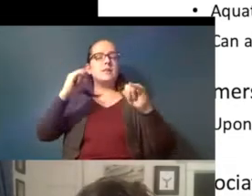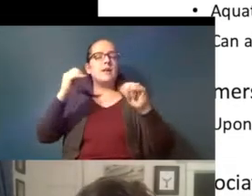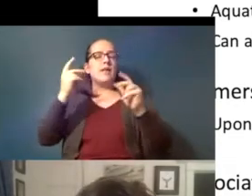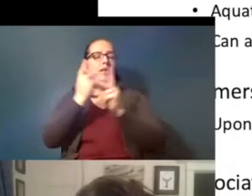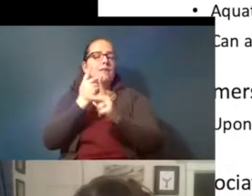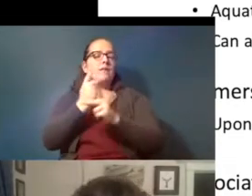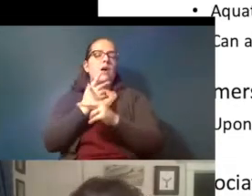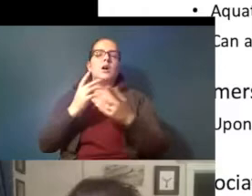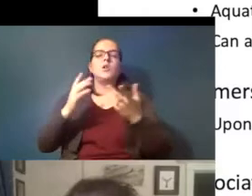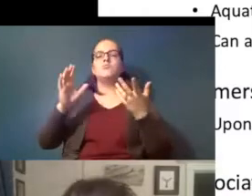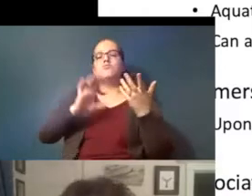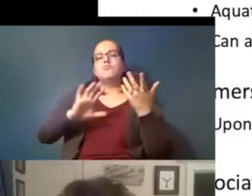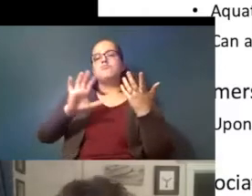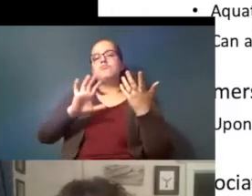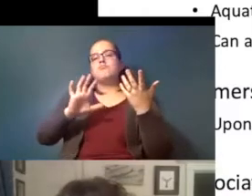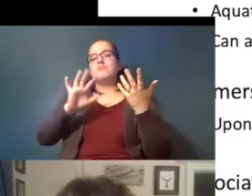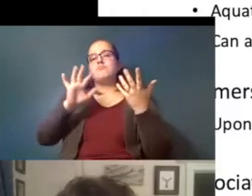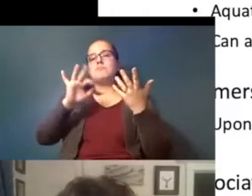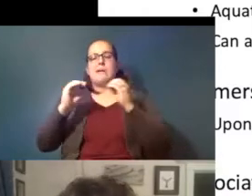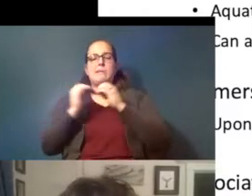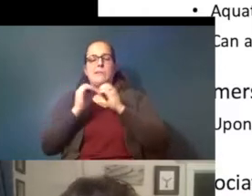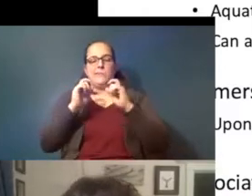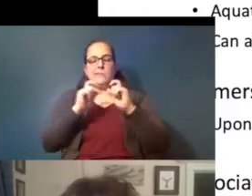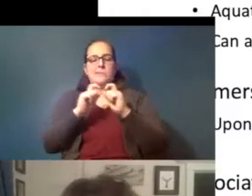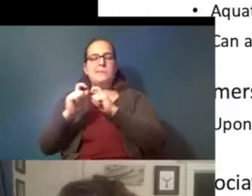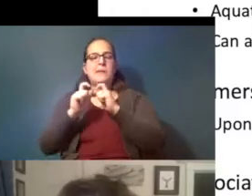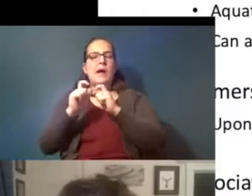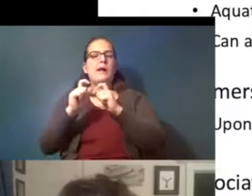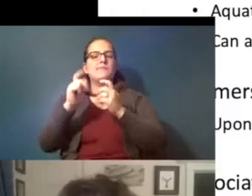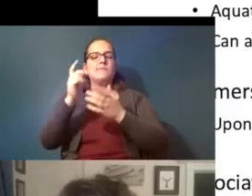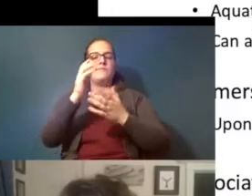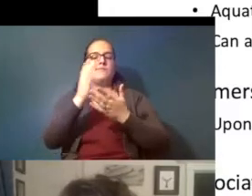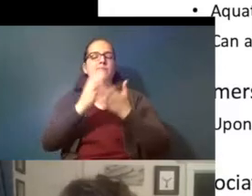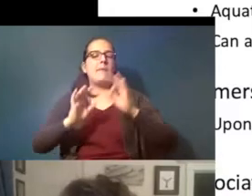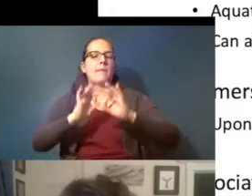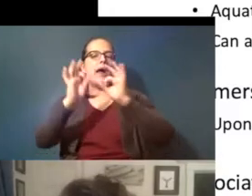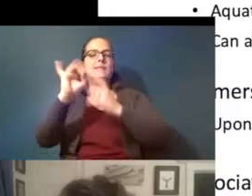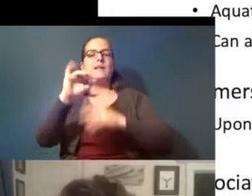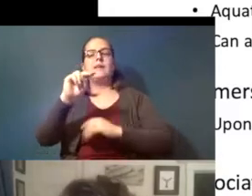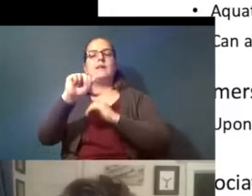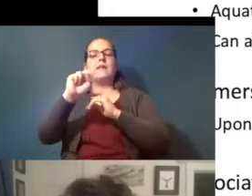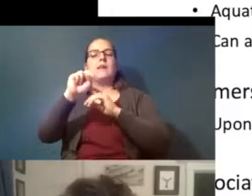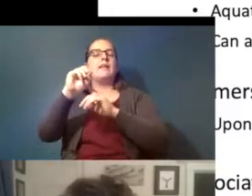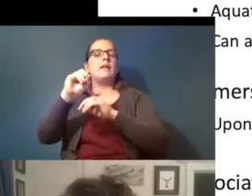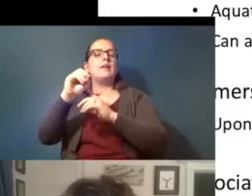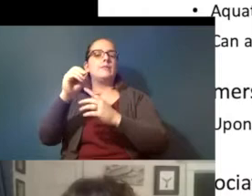about um the smaller particles like nanomaterials because even though they're smaller they have a